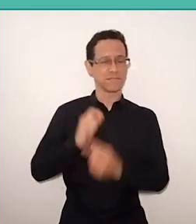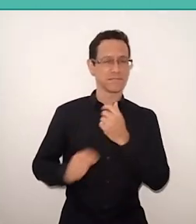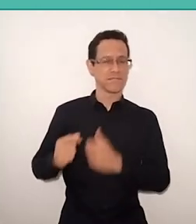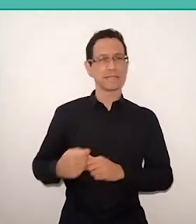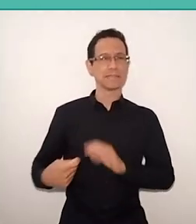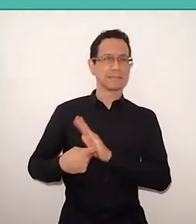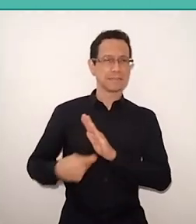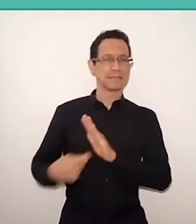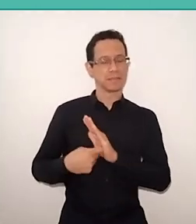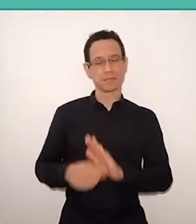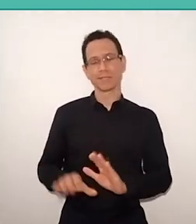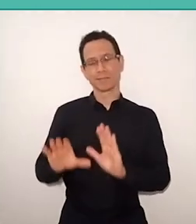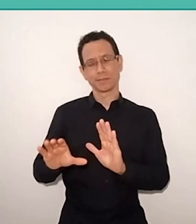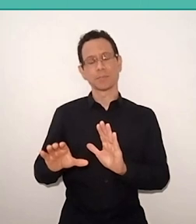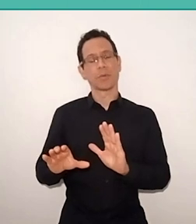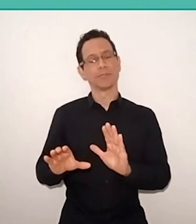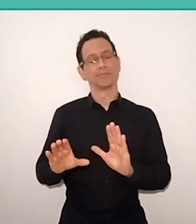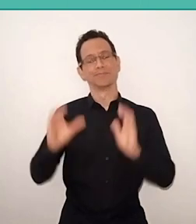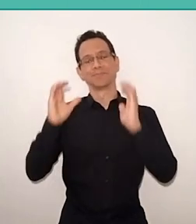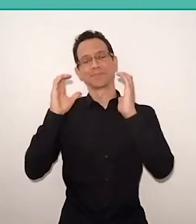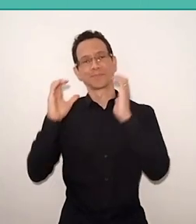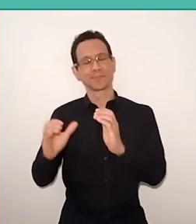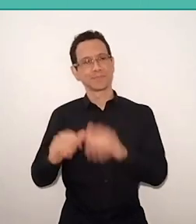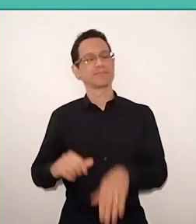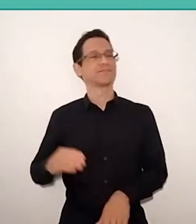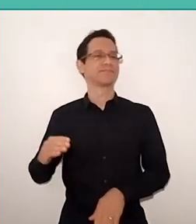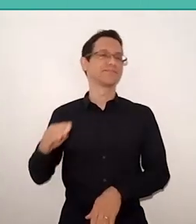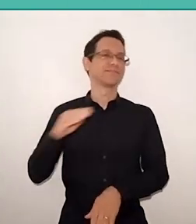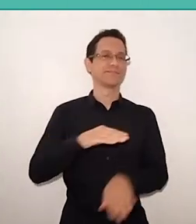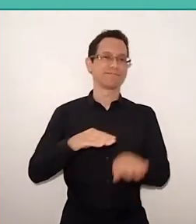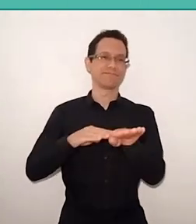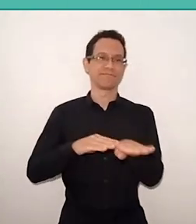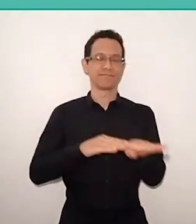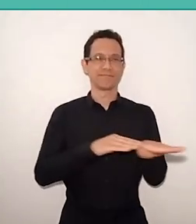when we entered in the line of cars who enter to McDonald's,